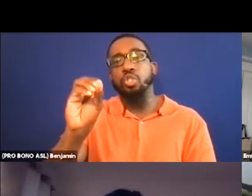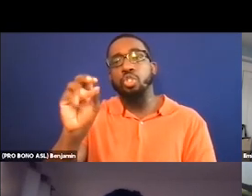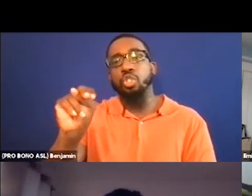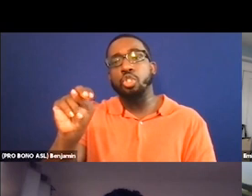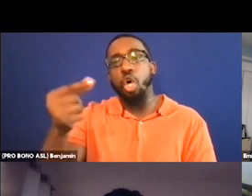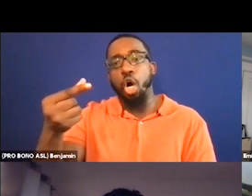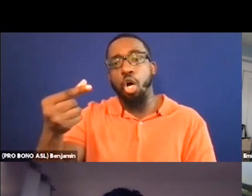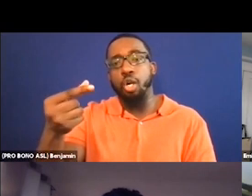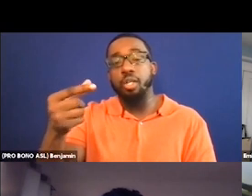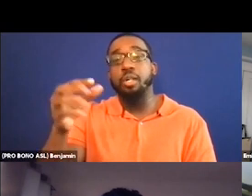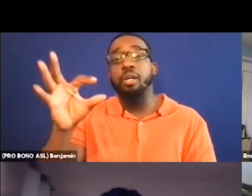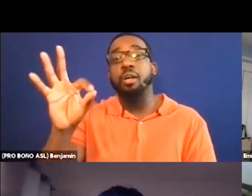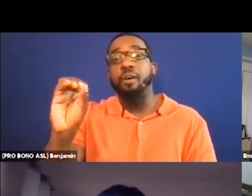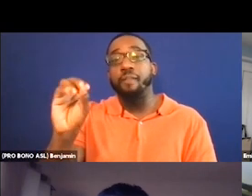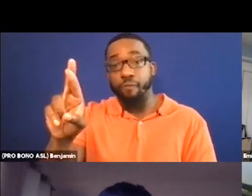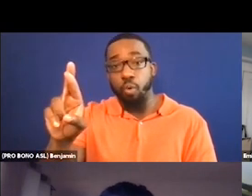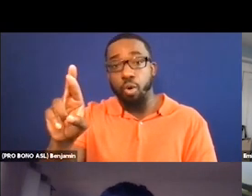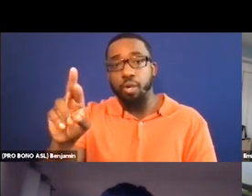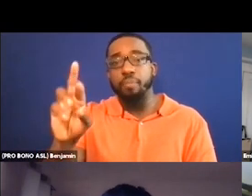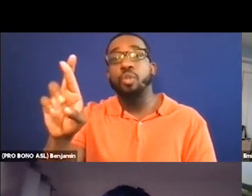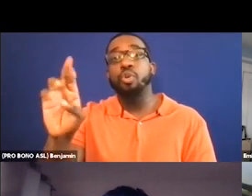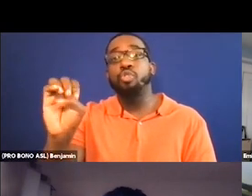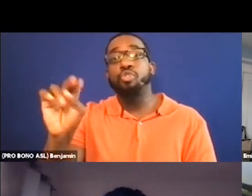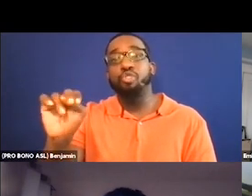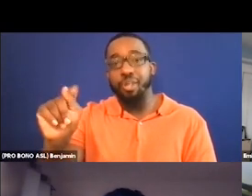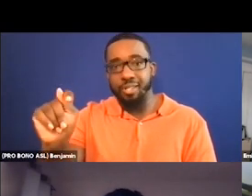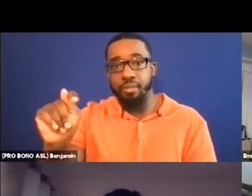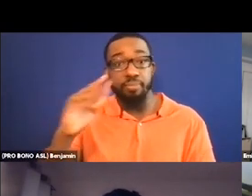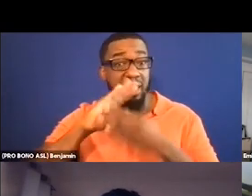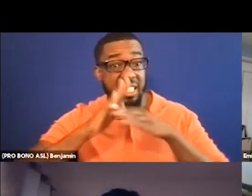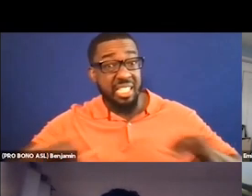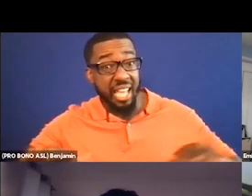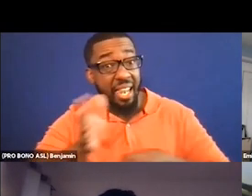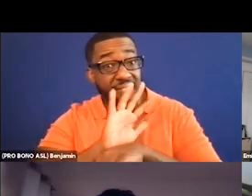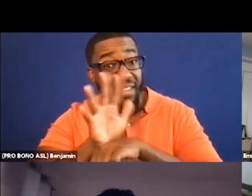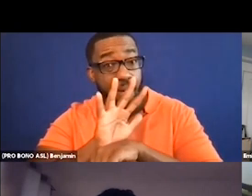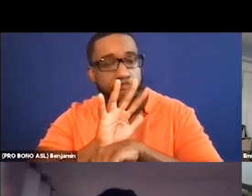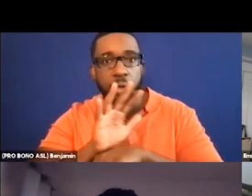It's a silent film but the way they approached audio description totally added value and from my